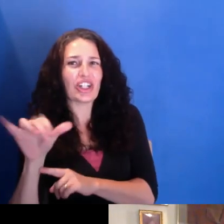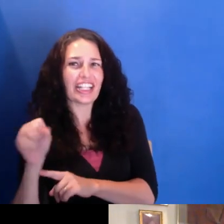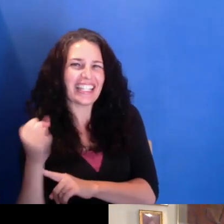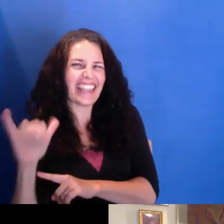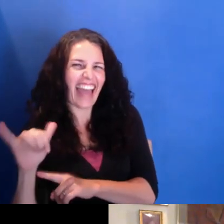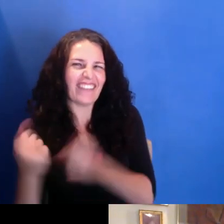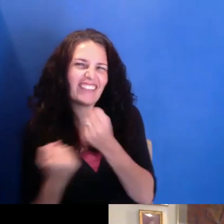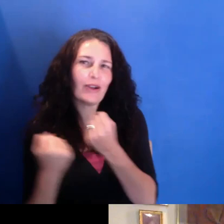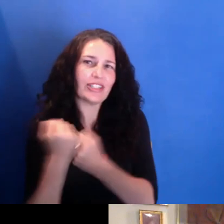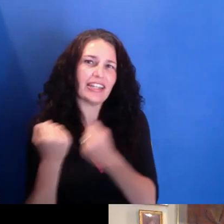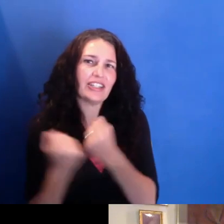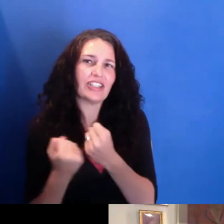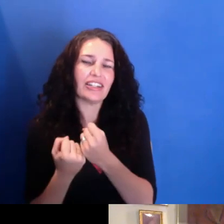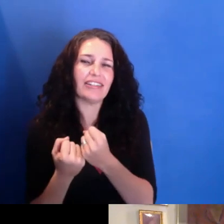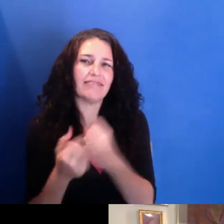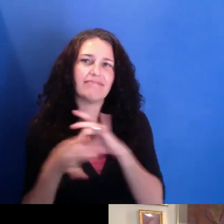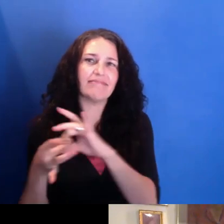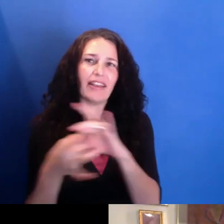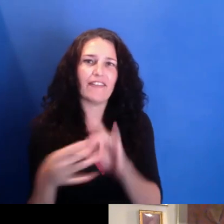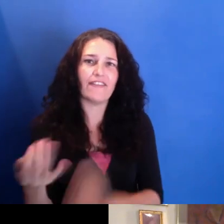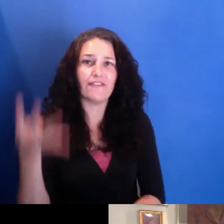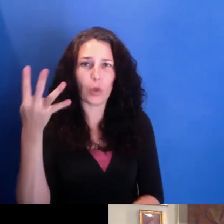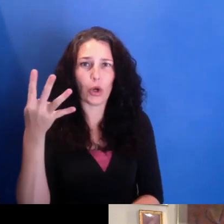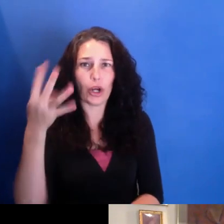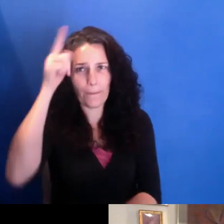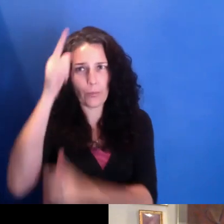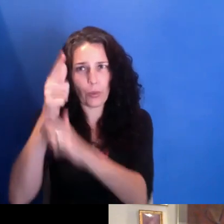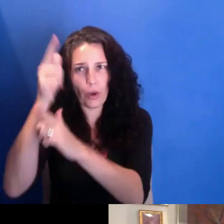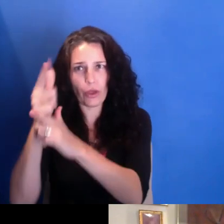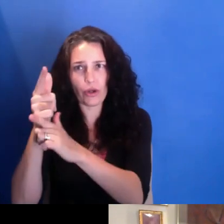of four brothers, four brothers born in Pensacola, Florida